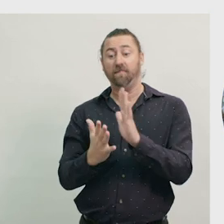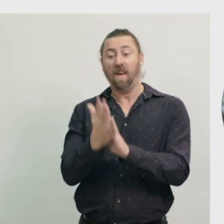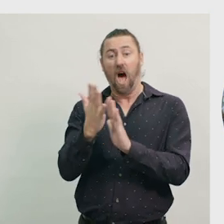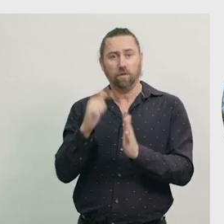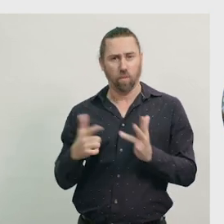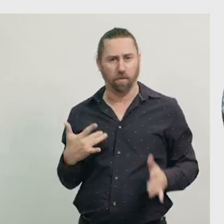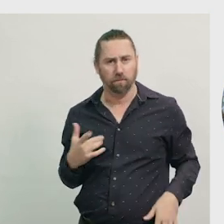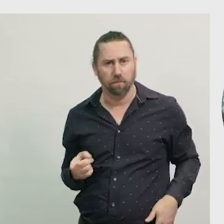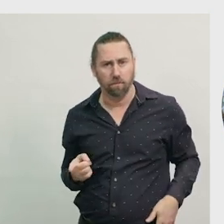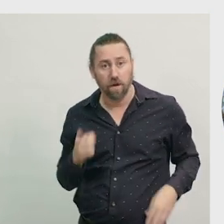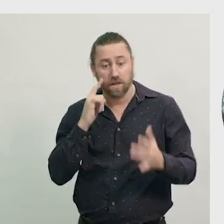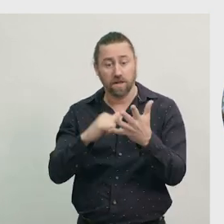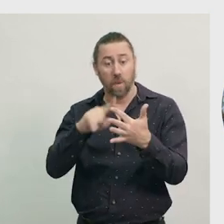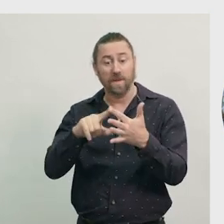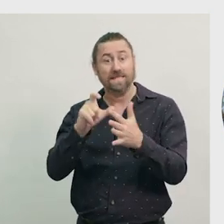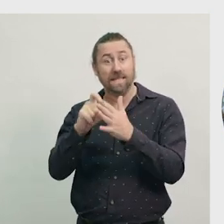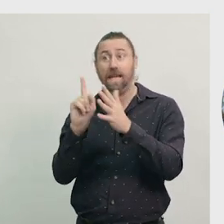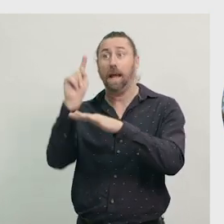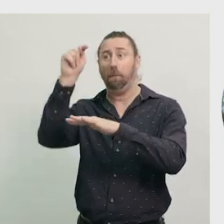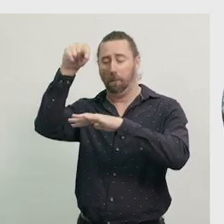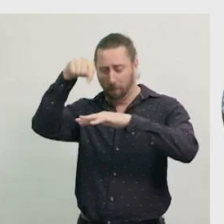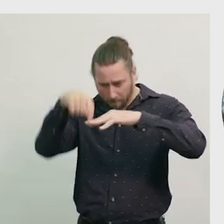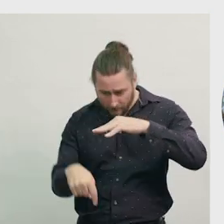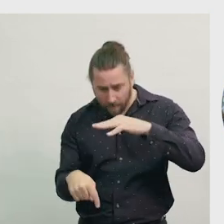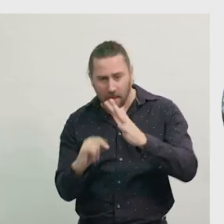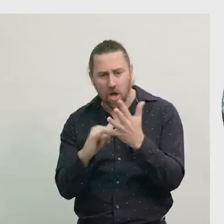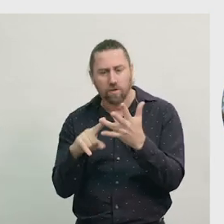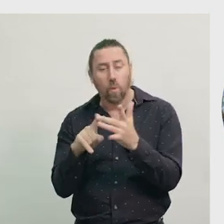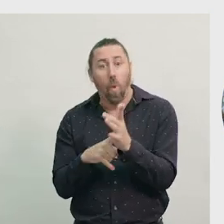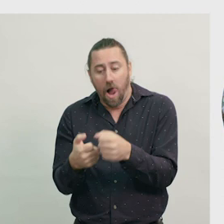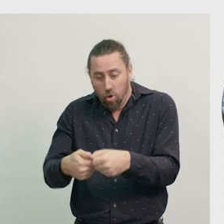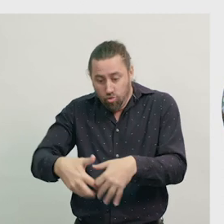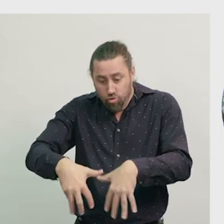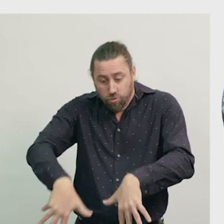A banksia seed germinates in the soil. That is, it grows roots and a shoot,